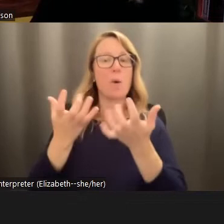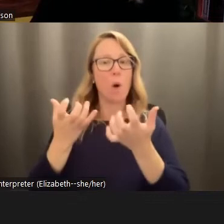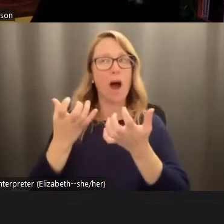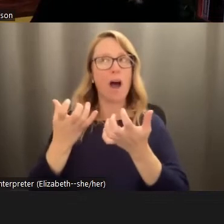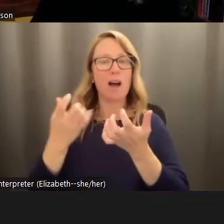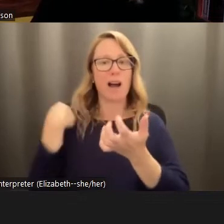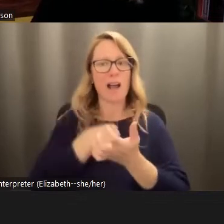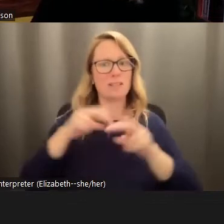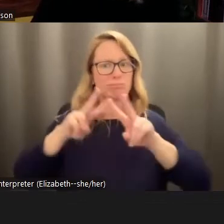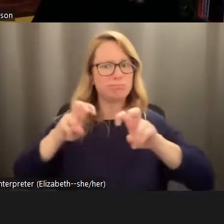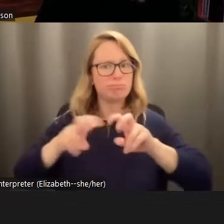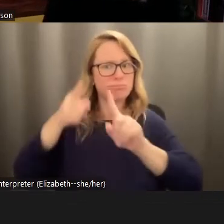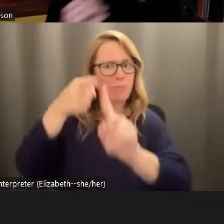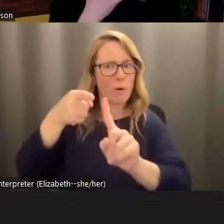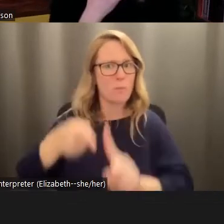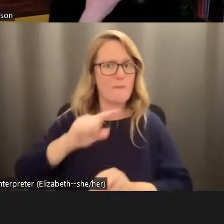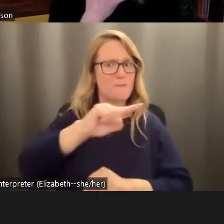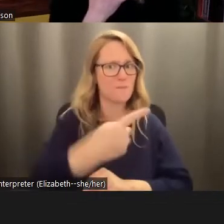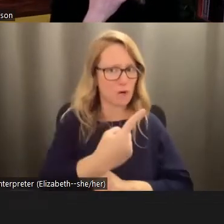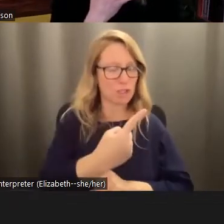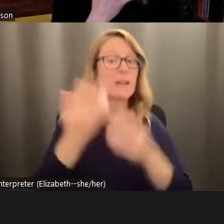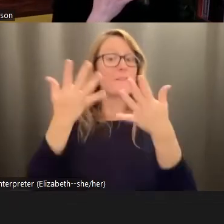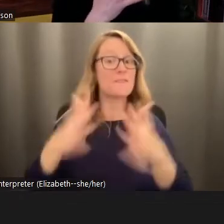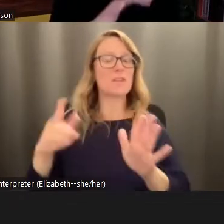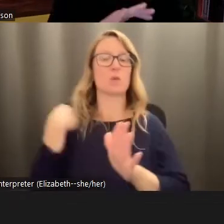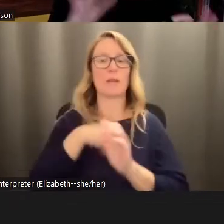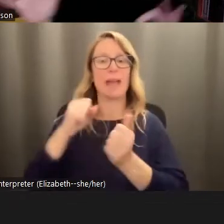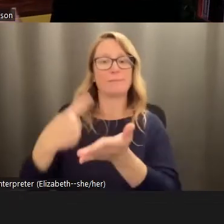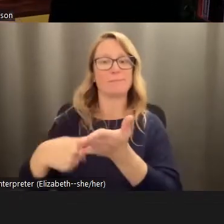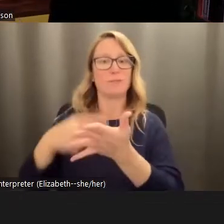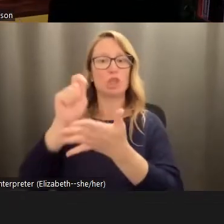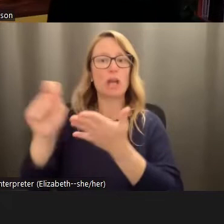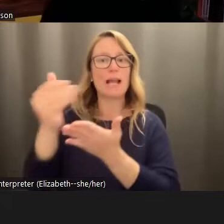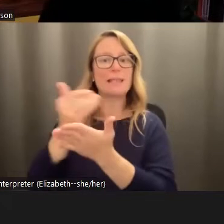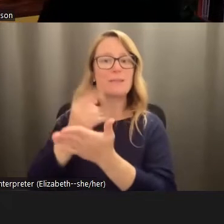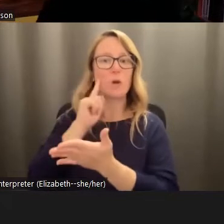these points before laying out the checklist for coping, because it's tempting to just want to jump to the practical